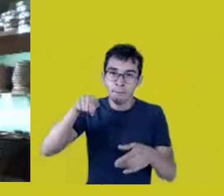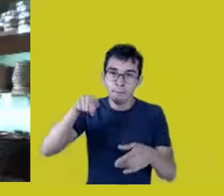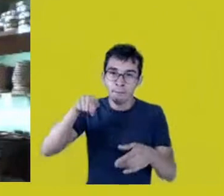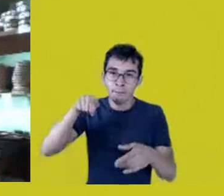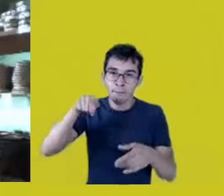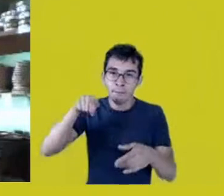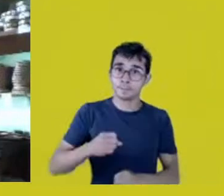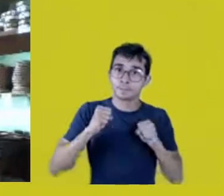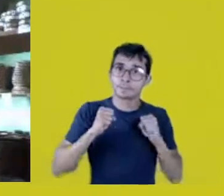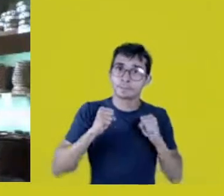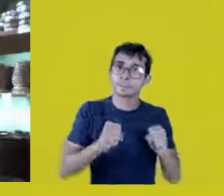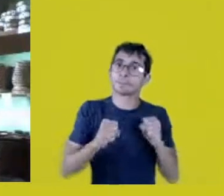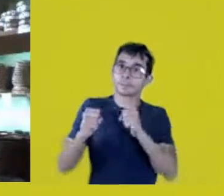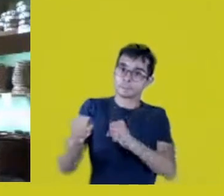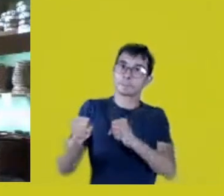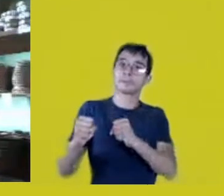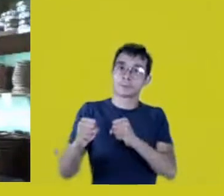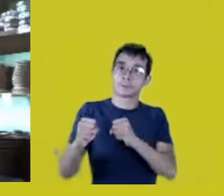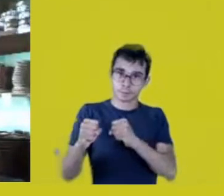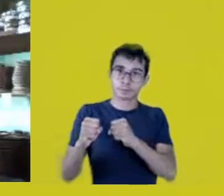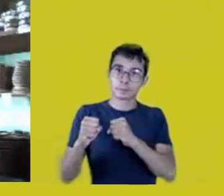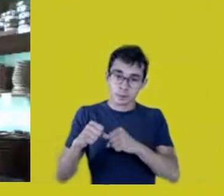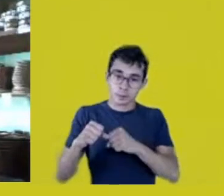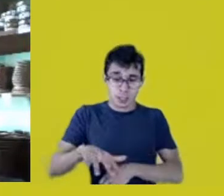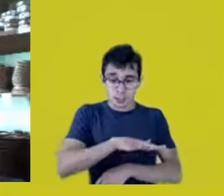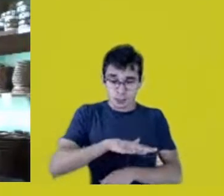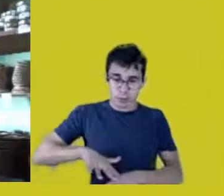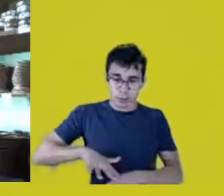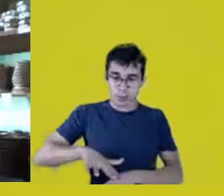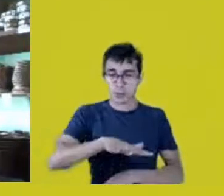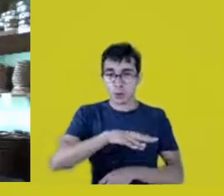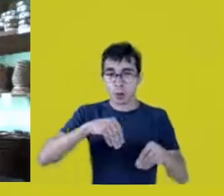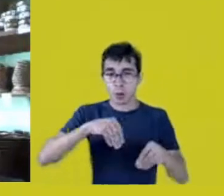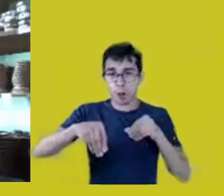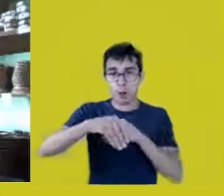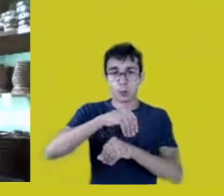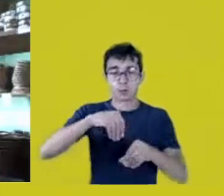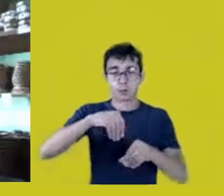of those who dwell on the territory. They’re beings allied with this fight,